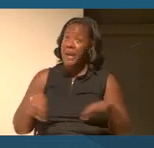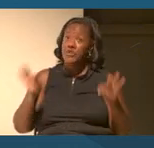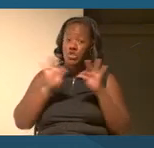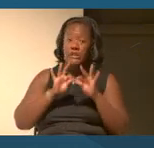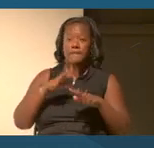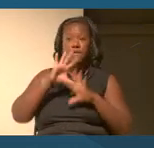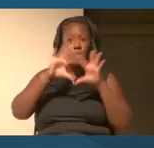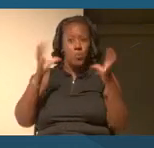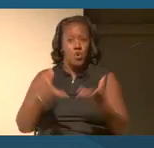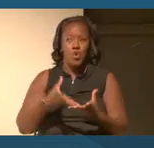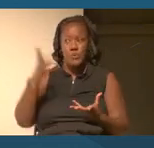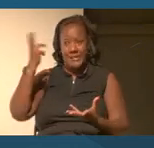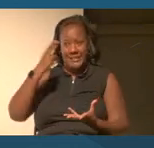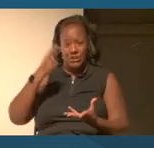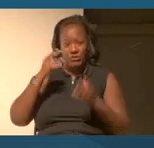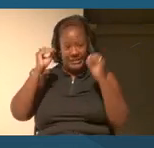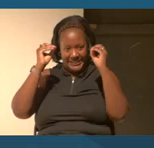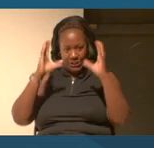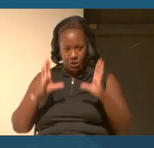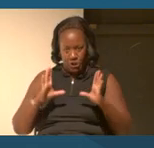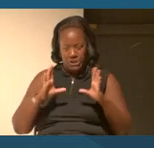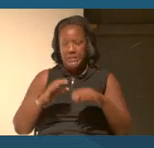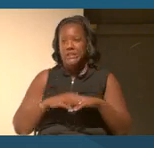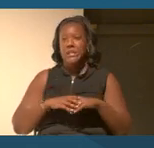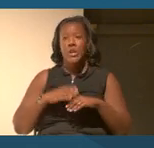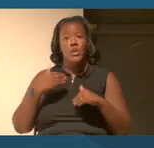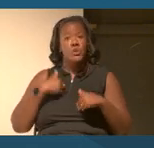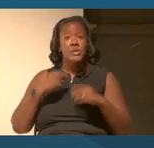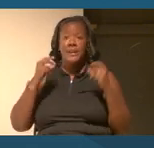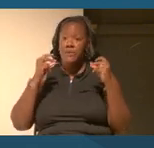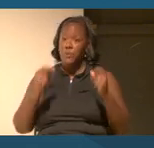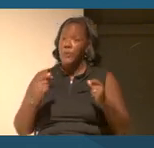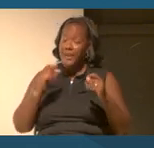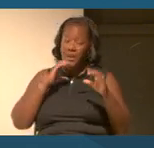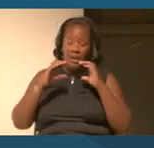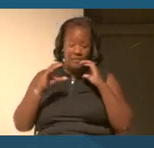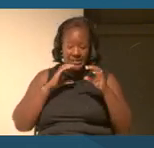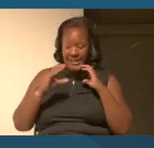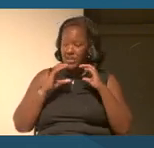can really have, I think, a quick conversation and powerful one about the differences in